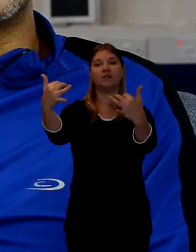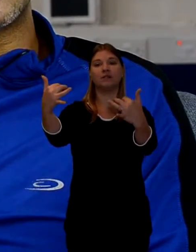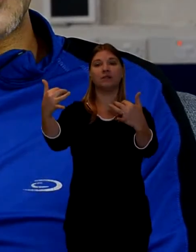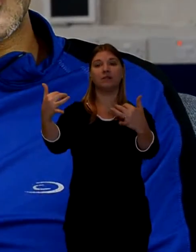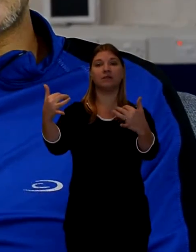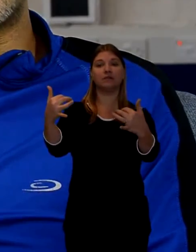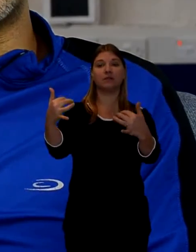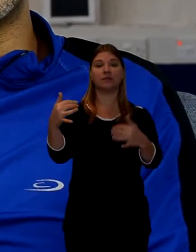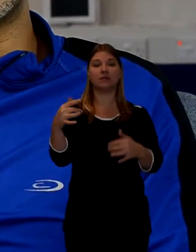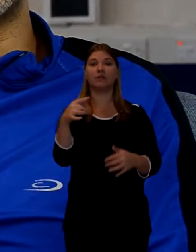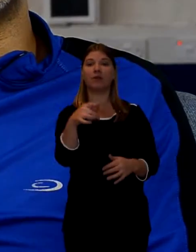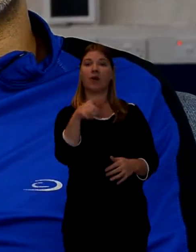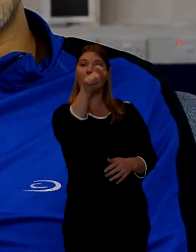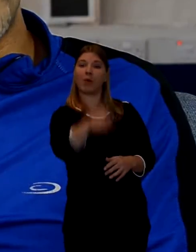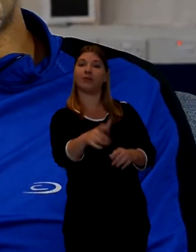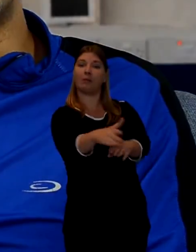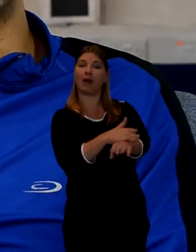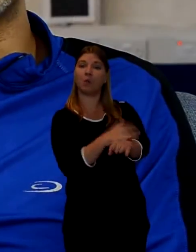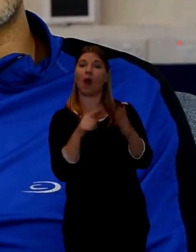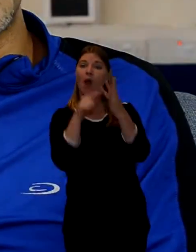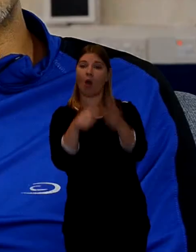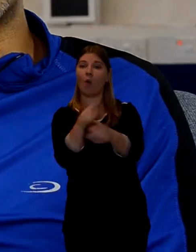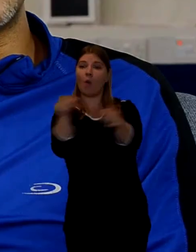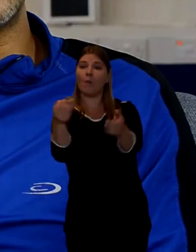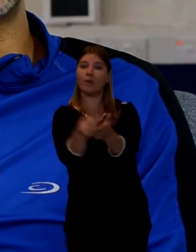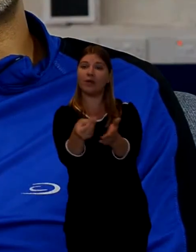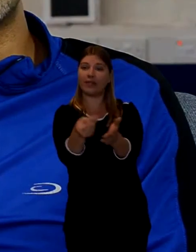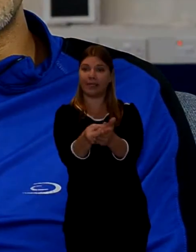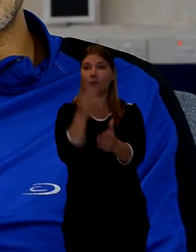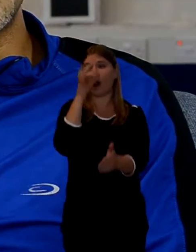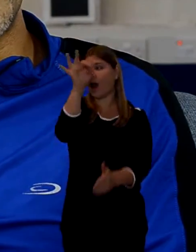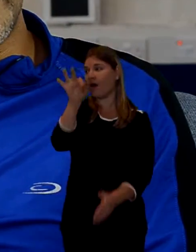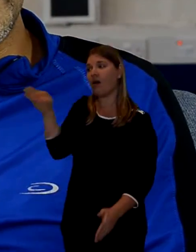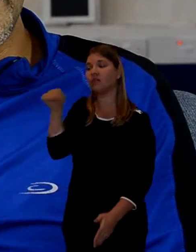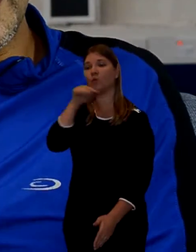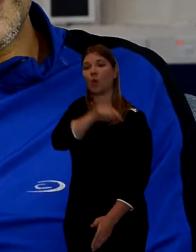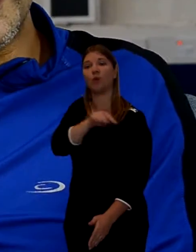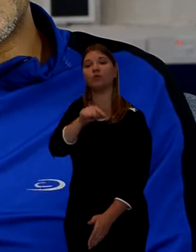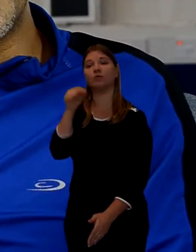that's his son. So you go and get the money from his son. This is his son.